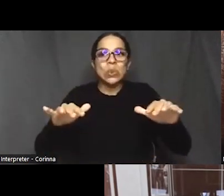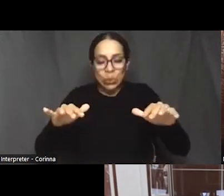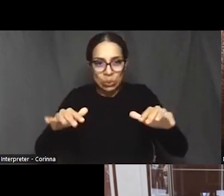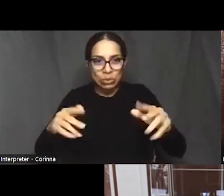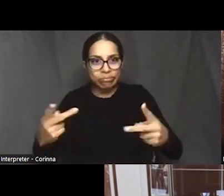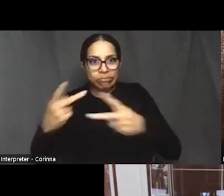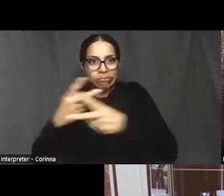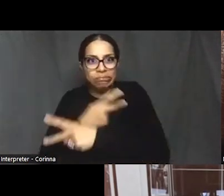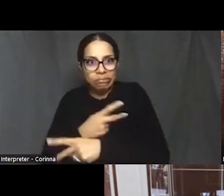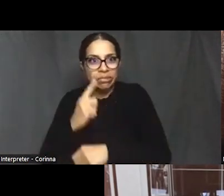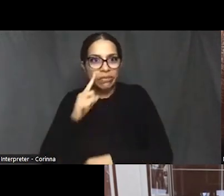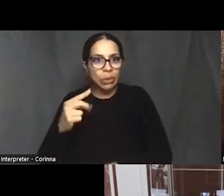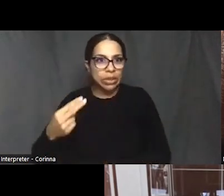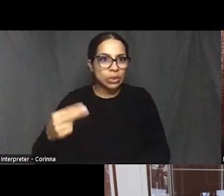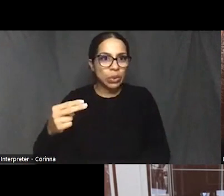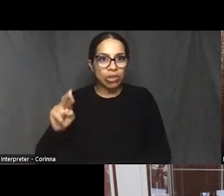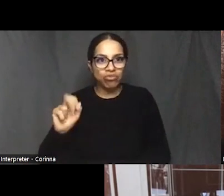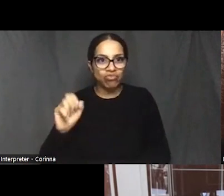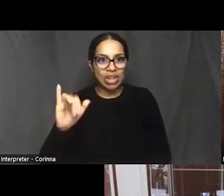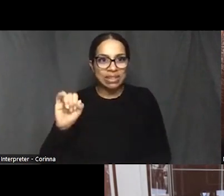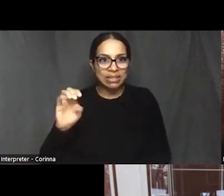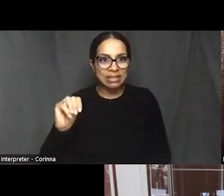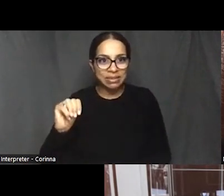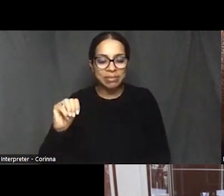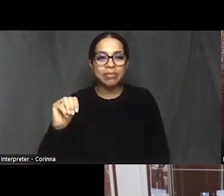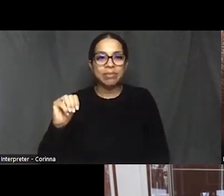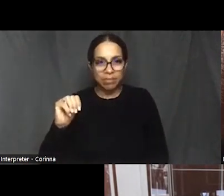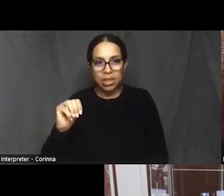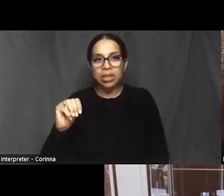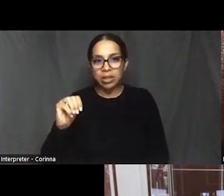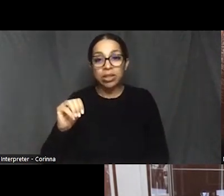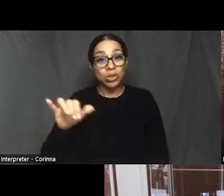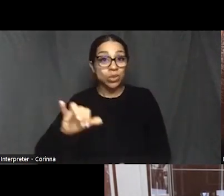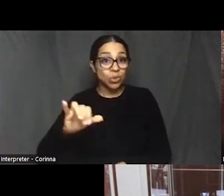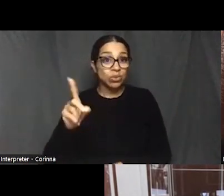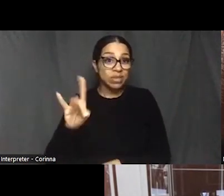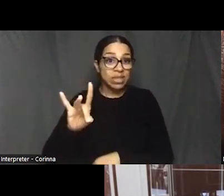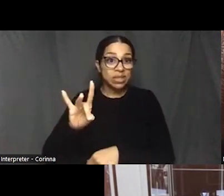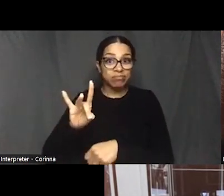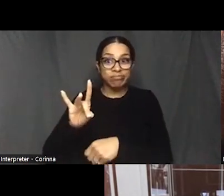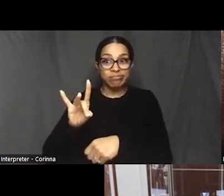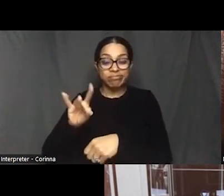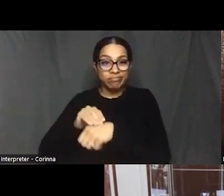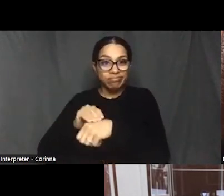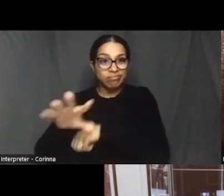and has as contributed to the disappearing Black communities